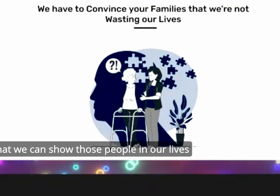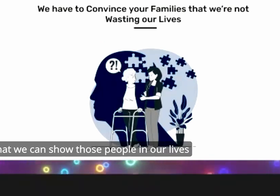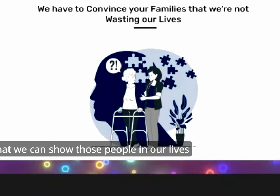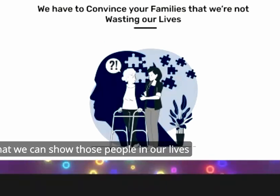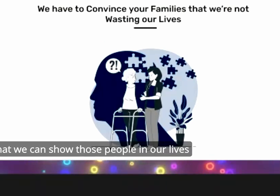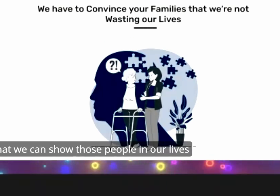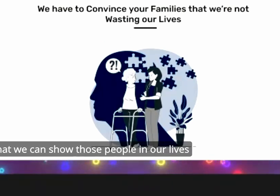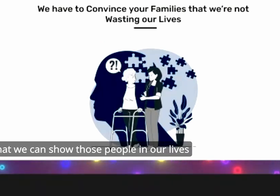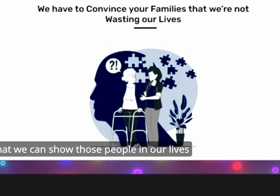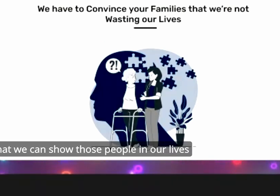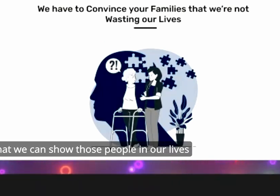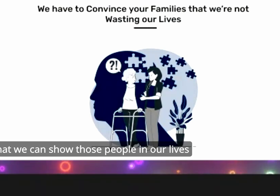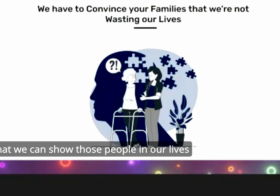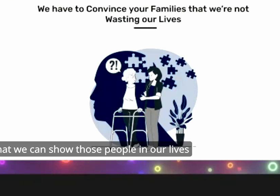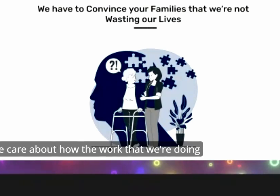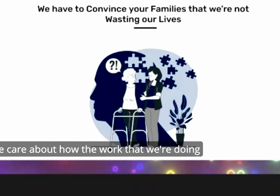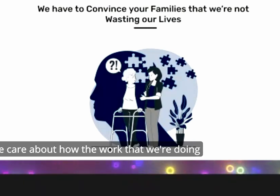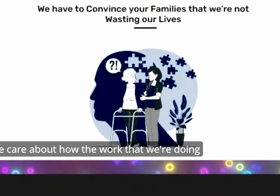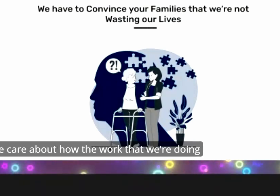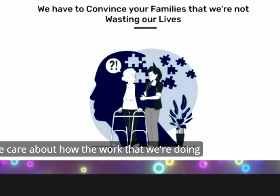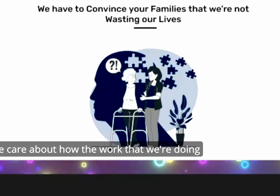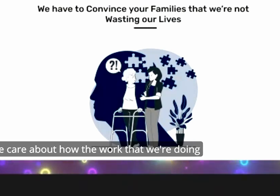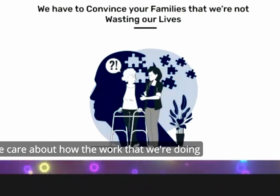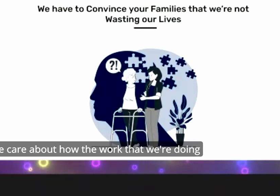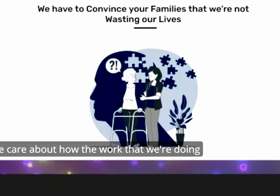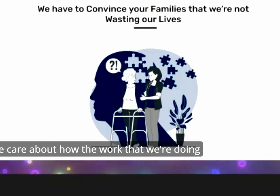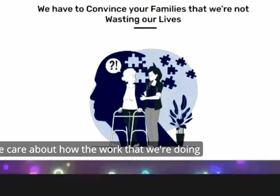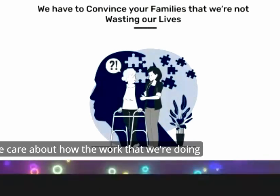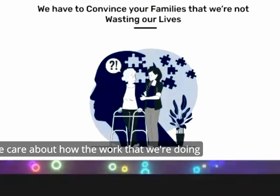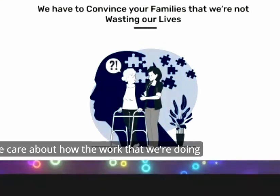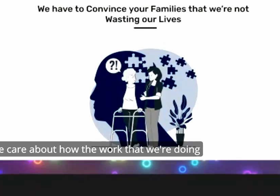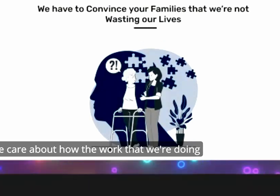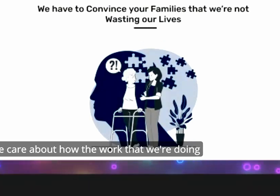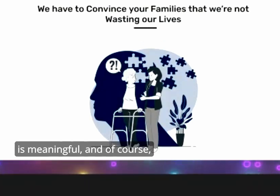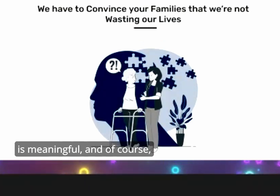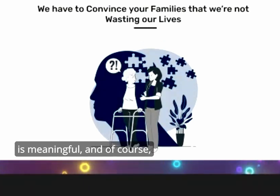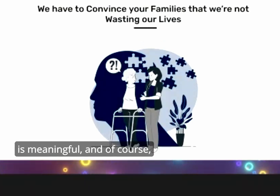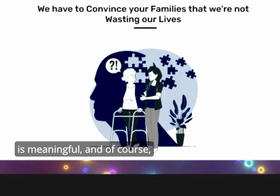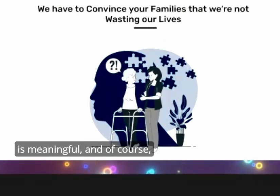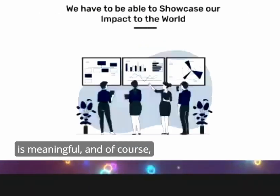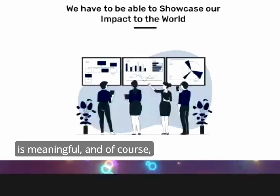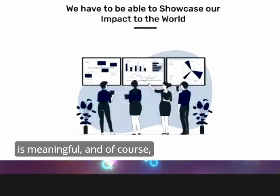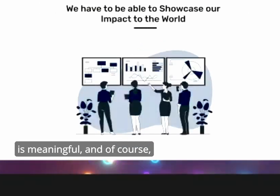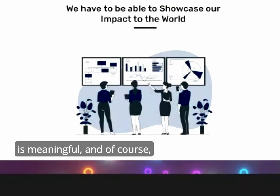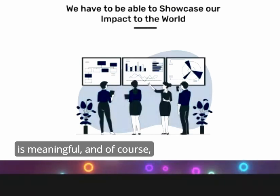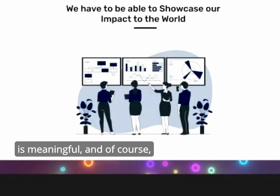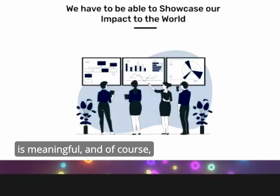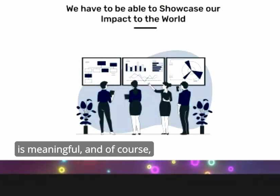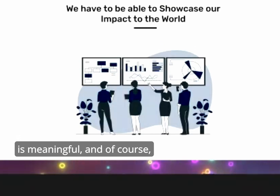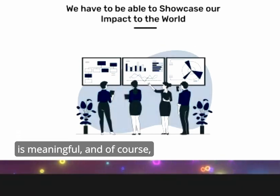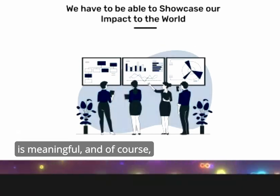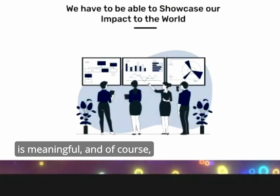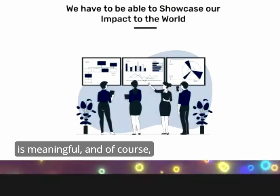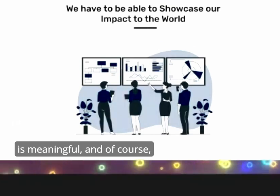show those people in our Lives who we care about how the work that we're doing is Meaningful and of